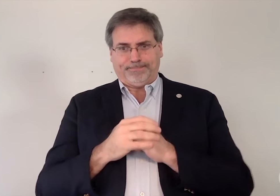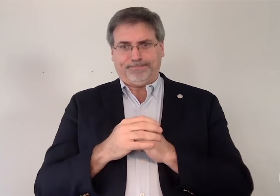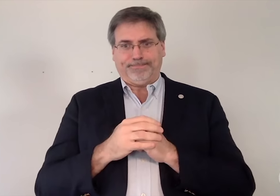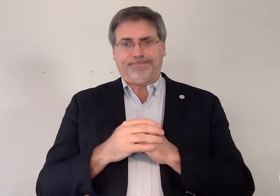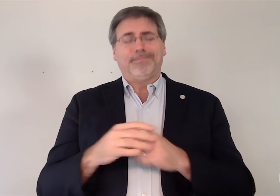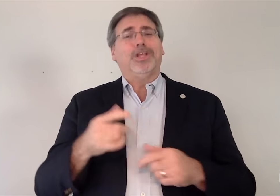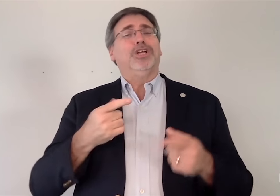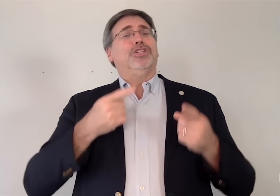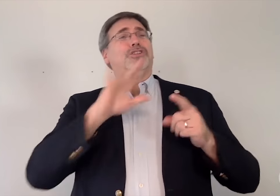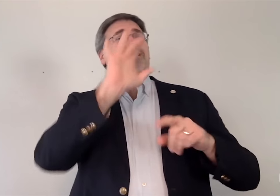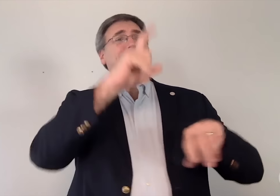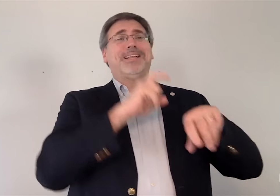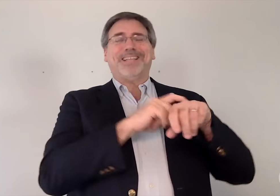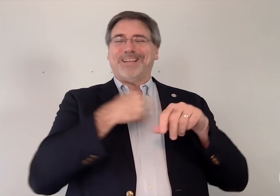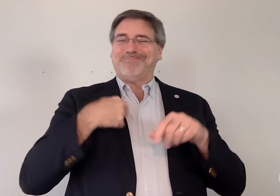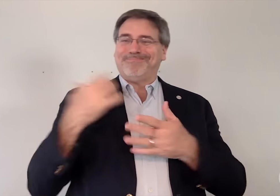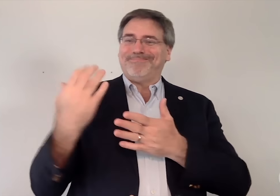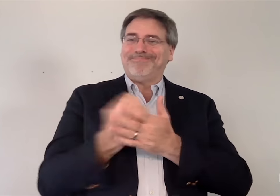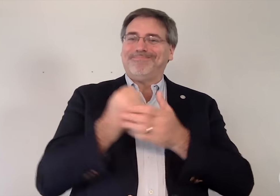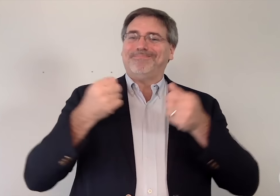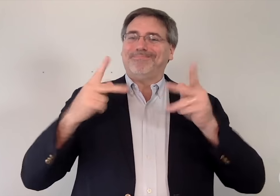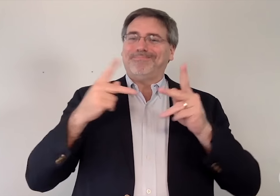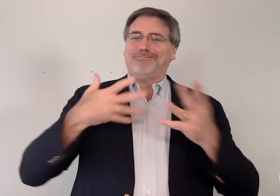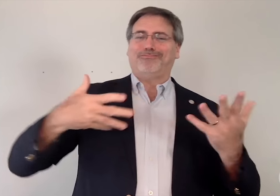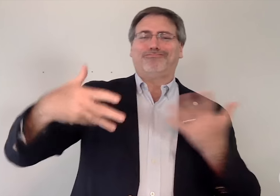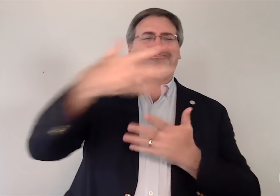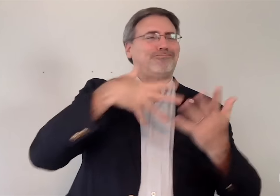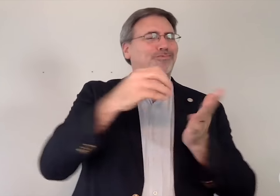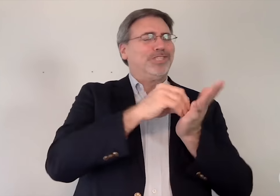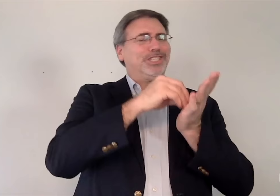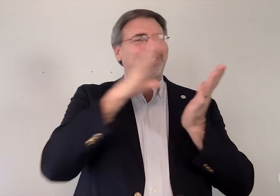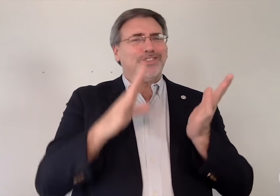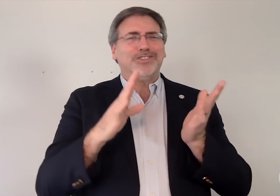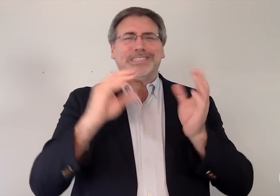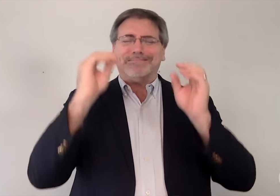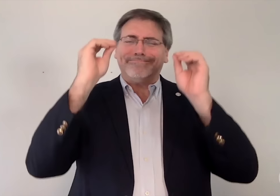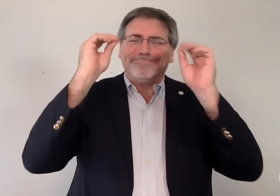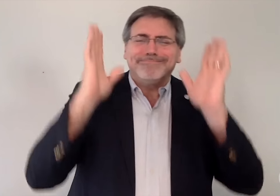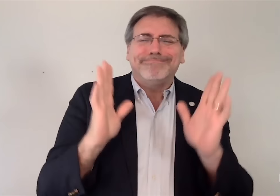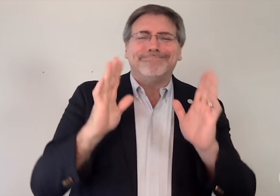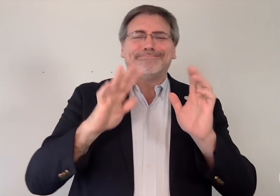During this time, we had the opportunity to interact with students and educators